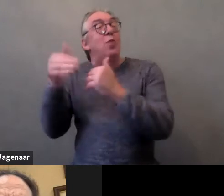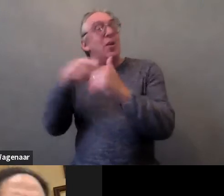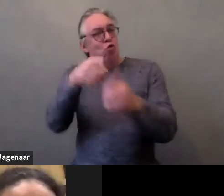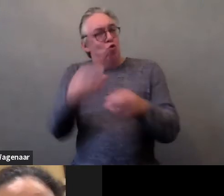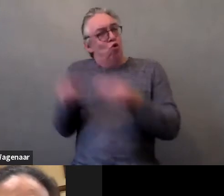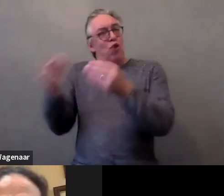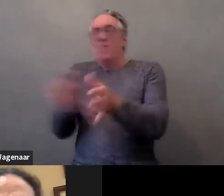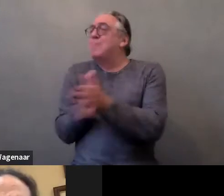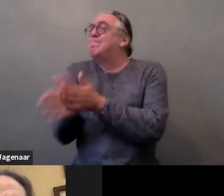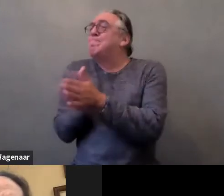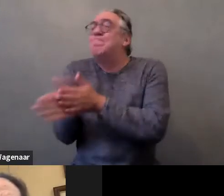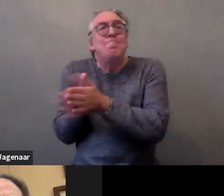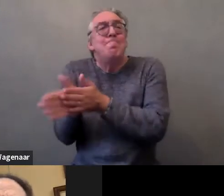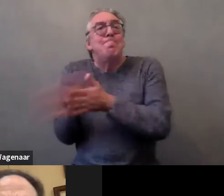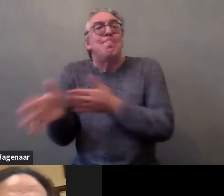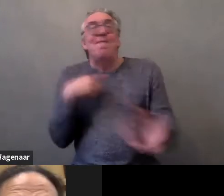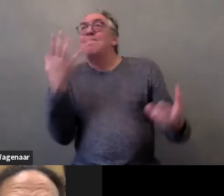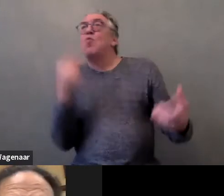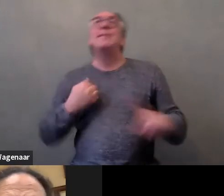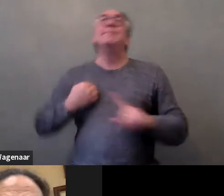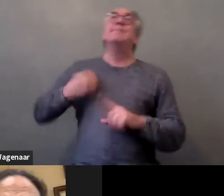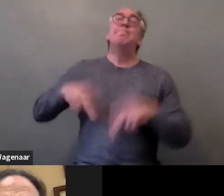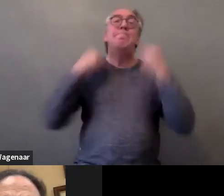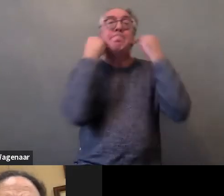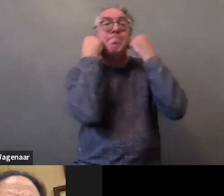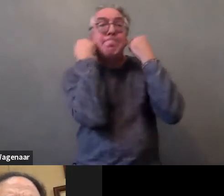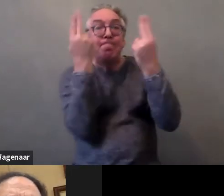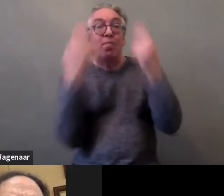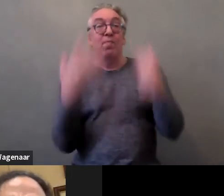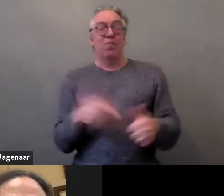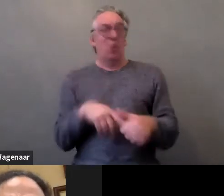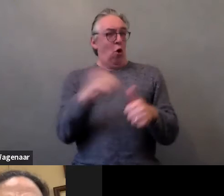psychosocial disabilities, or deaf-Blindness, which is fundamental.